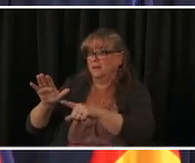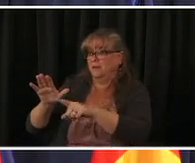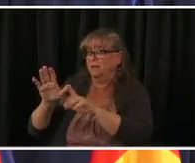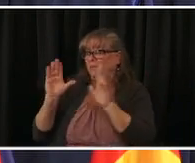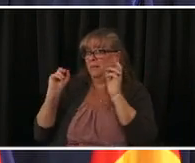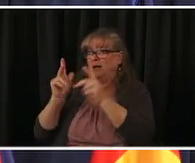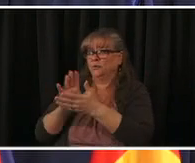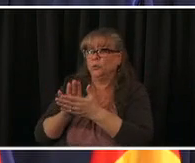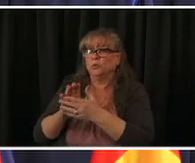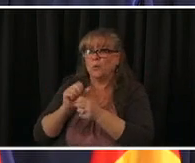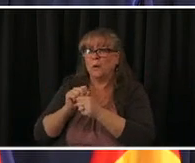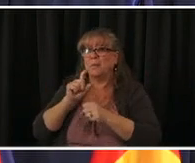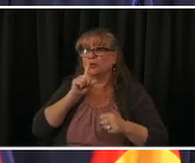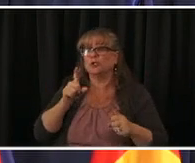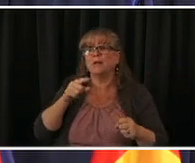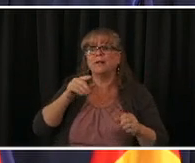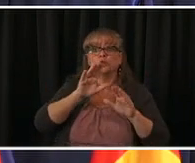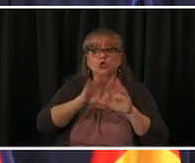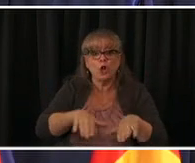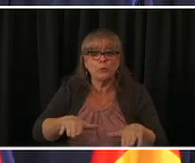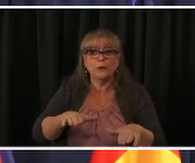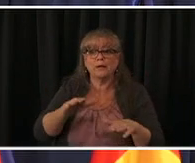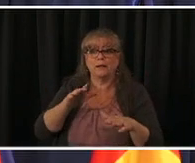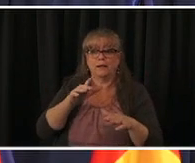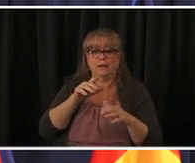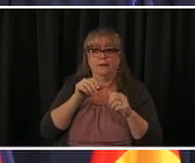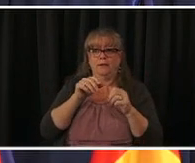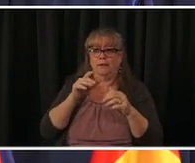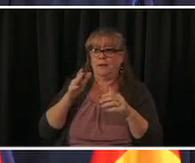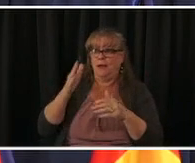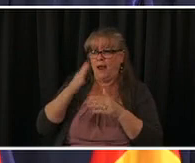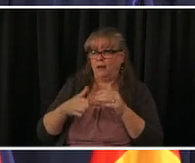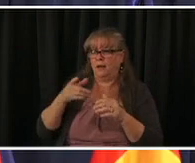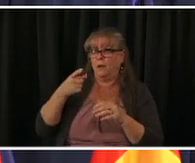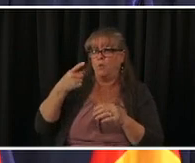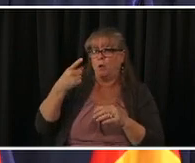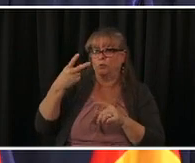month of the school year month two months of the school year at that point uh and and uh in